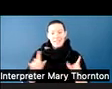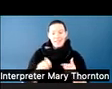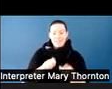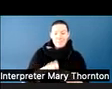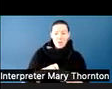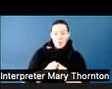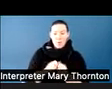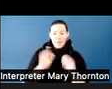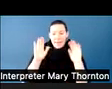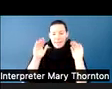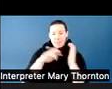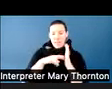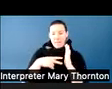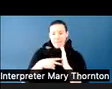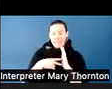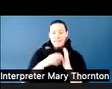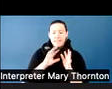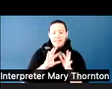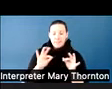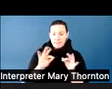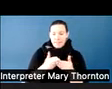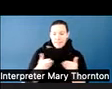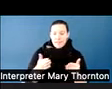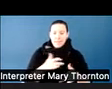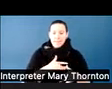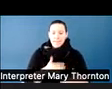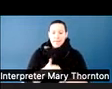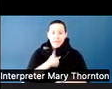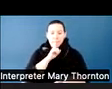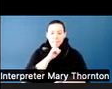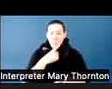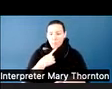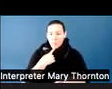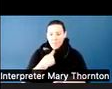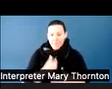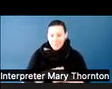And so I have a friend who teaches at UW Tacoma.